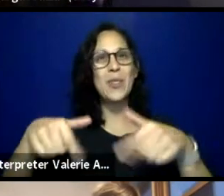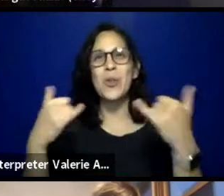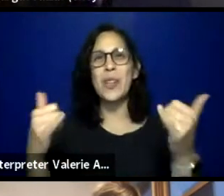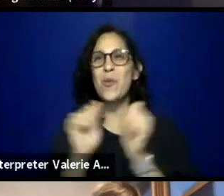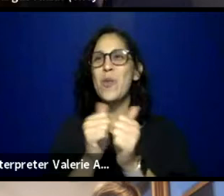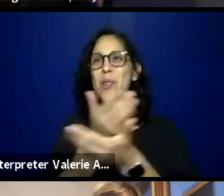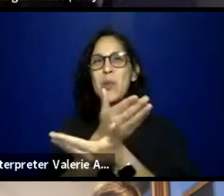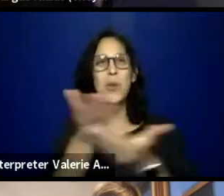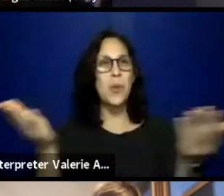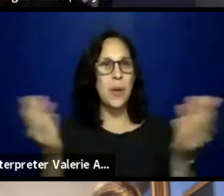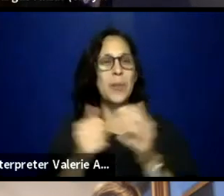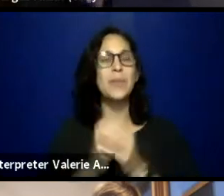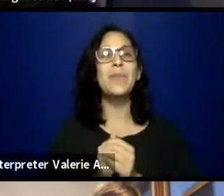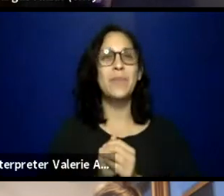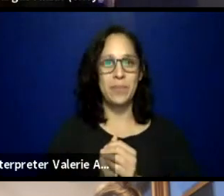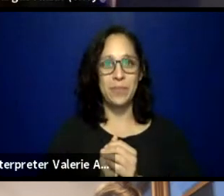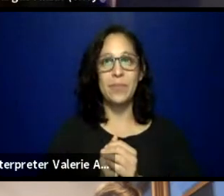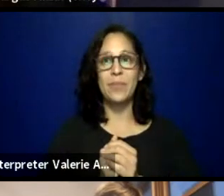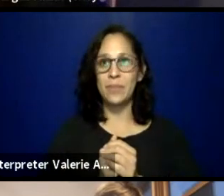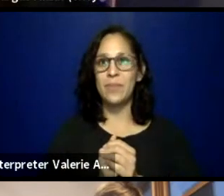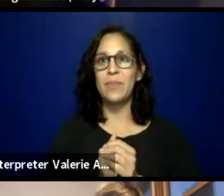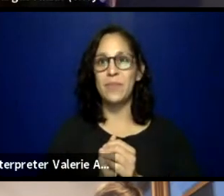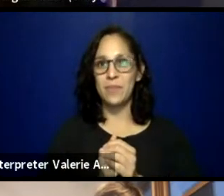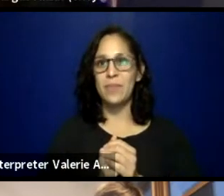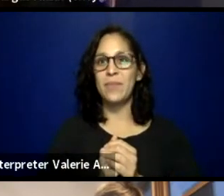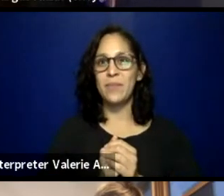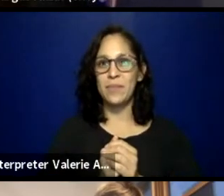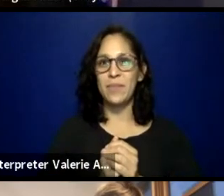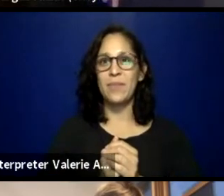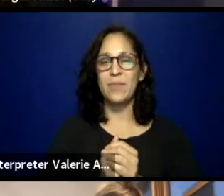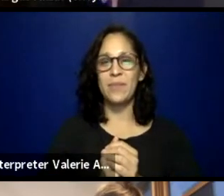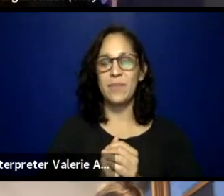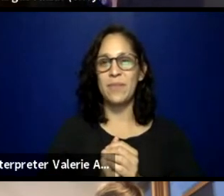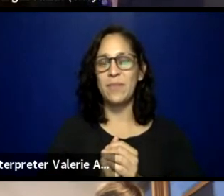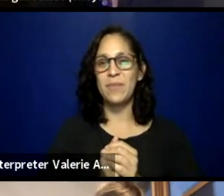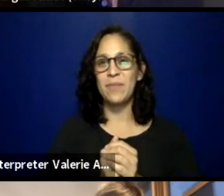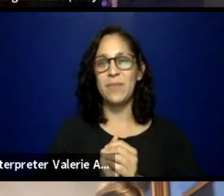As we celebrate the continued artistic expressions